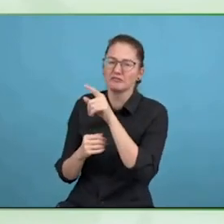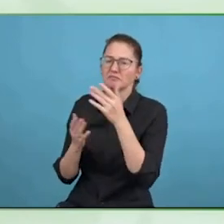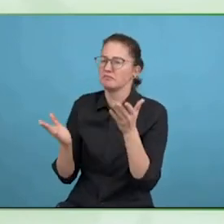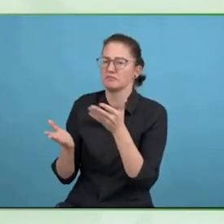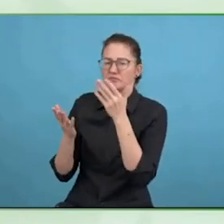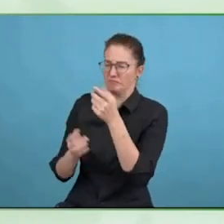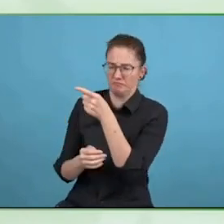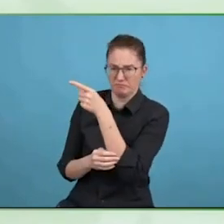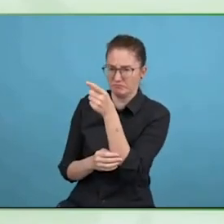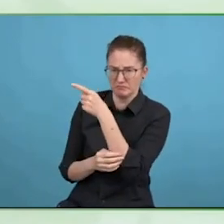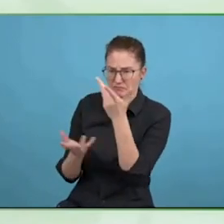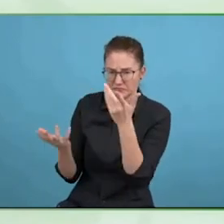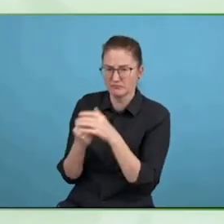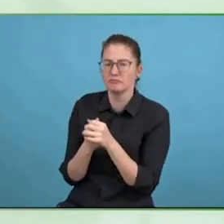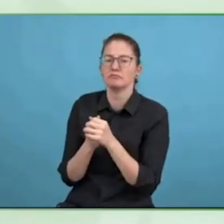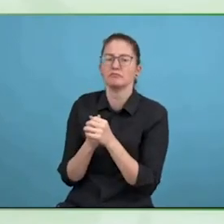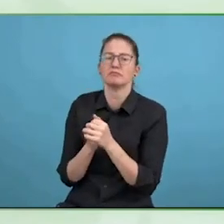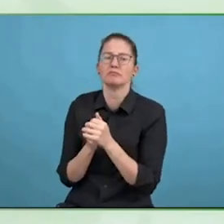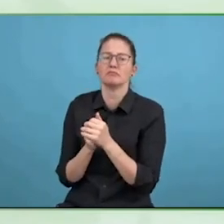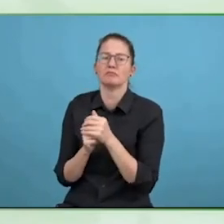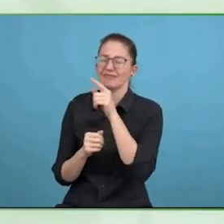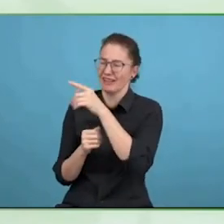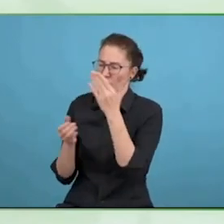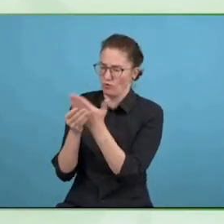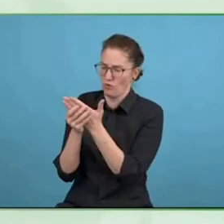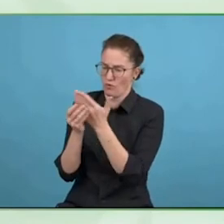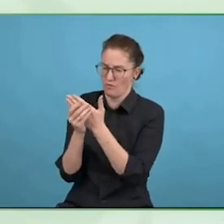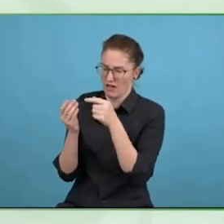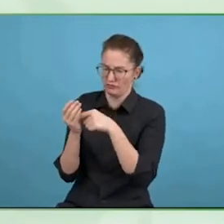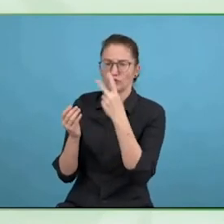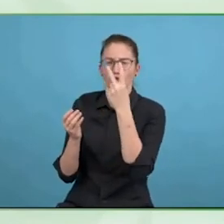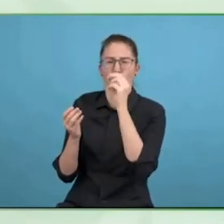Do you both have similar approaches and I am going to because I am going to ask each, do you both have similar approaches? And I am going ask each one which it is.